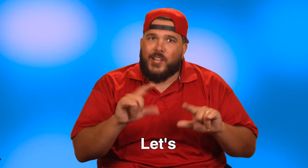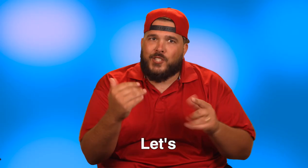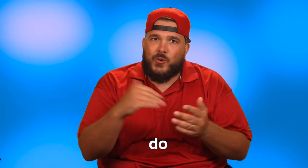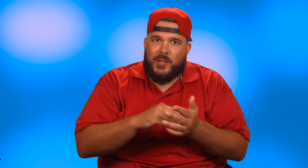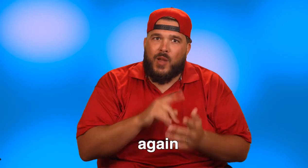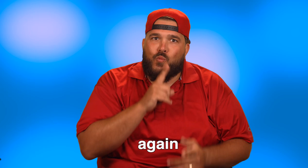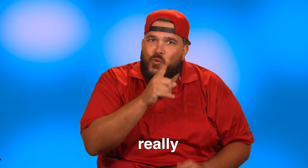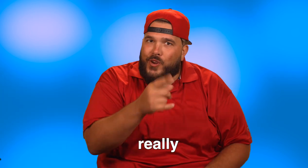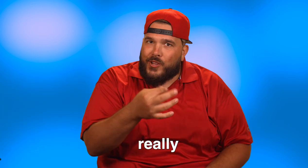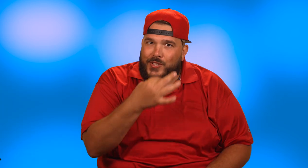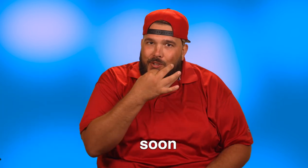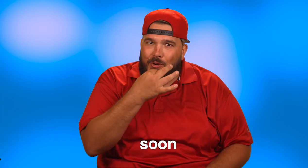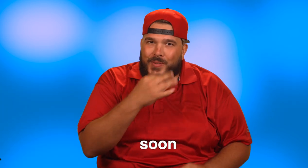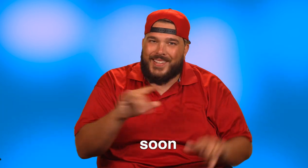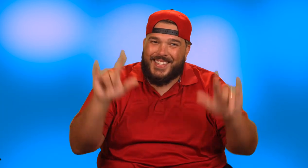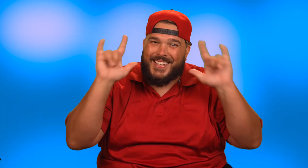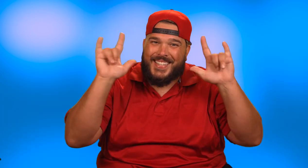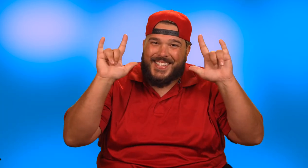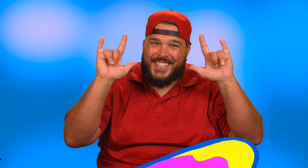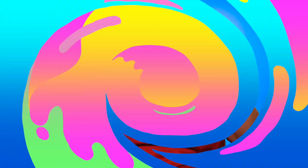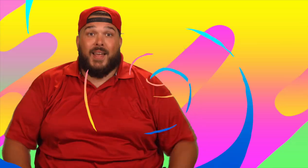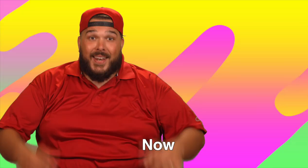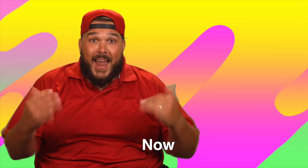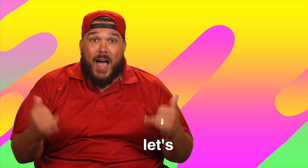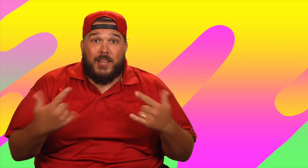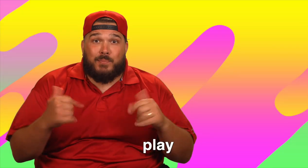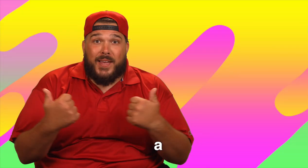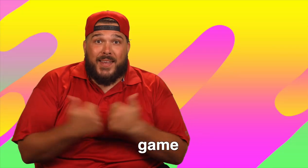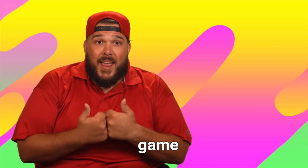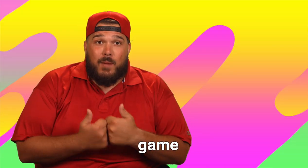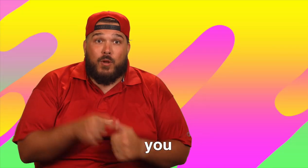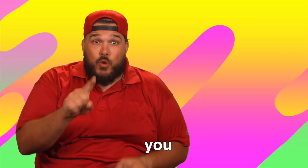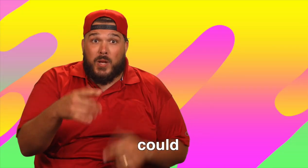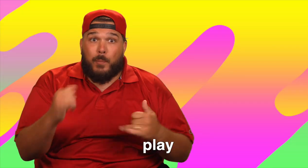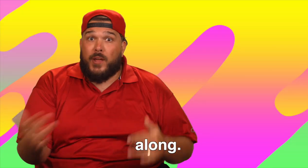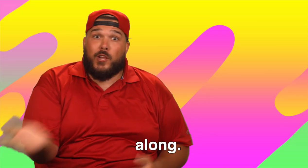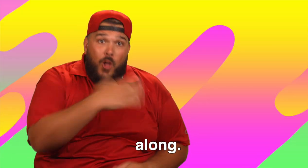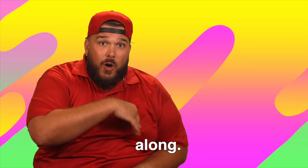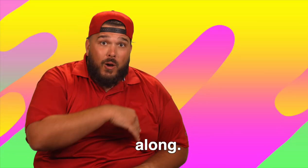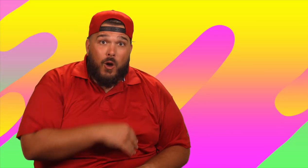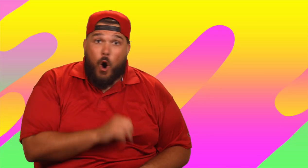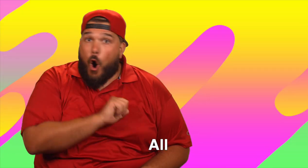Let's do it again really soon. Now, let's play a game. You could play along.